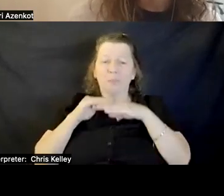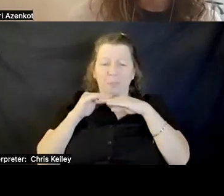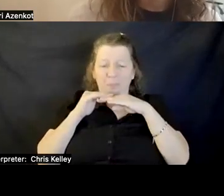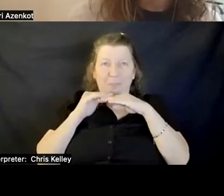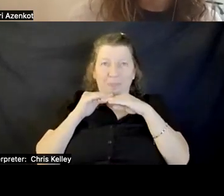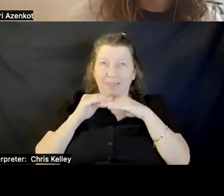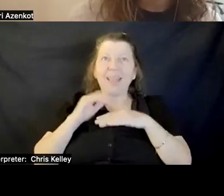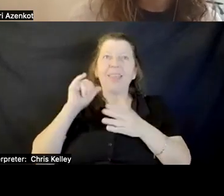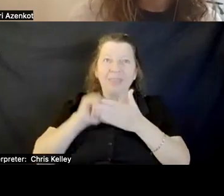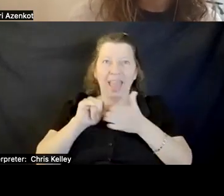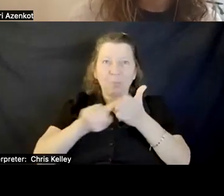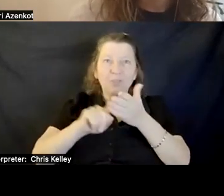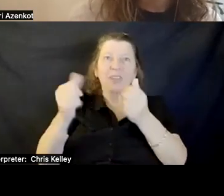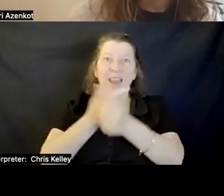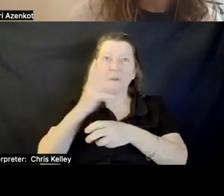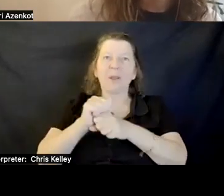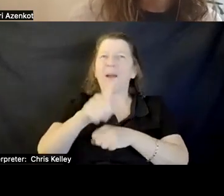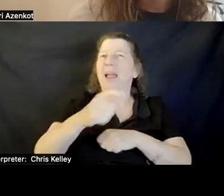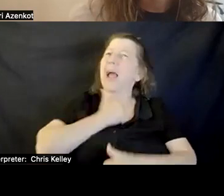Carin: I am so looking forward to the future.